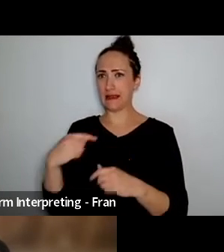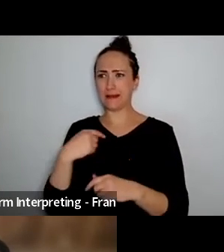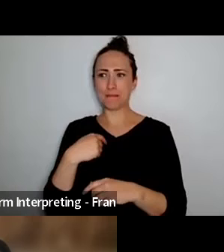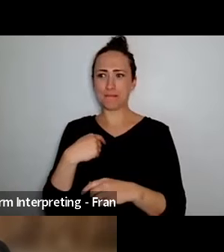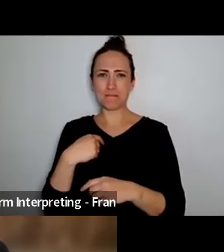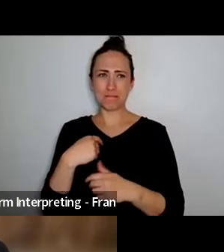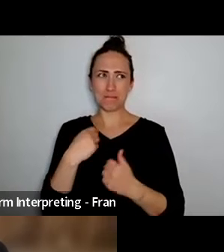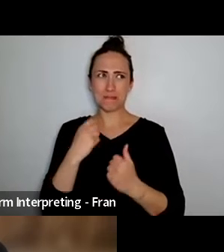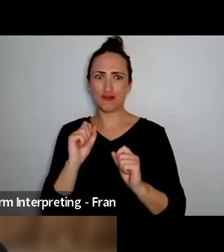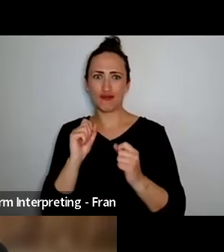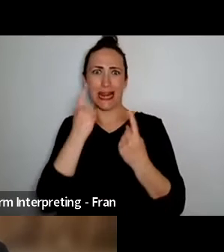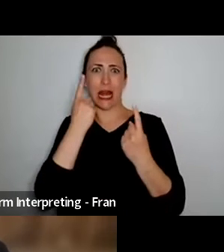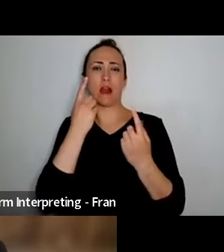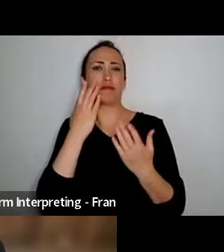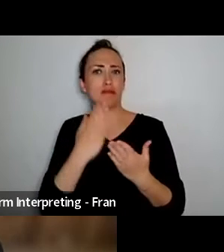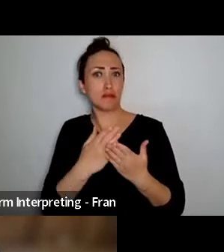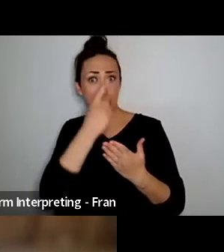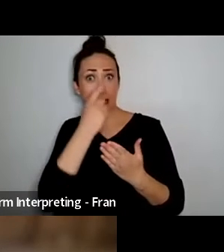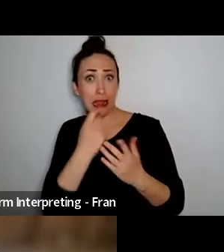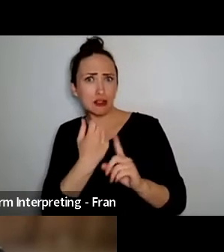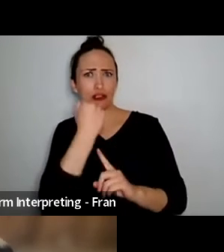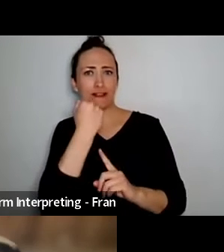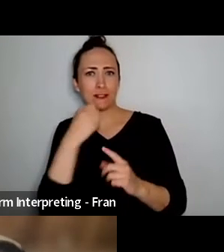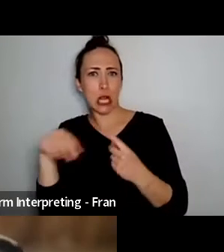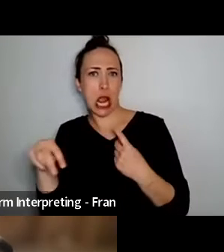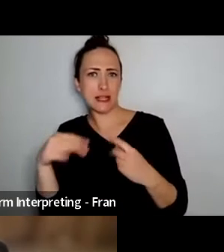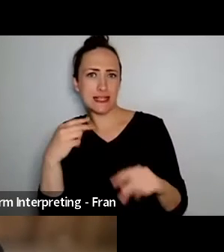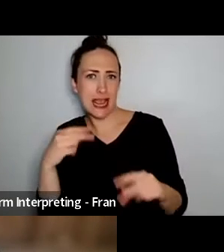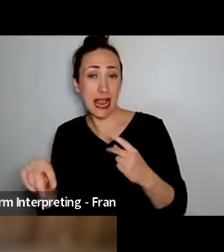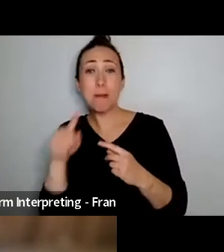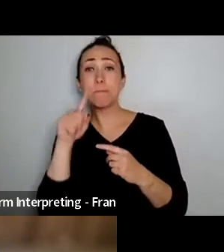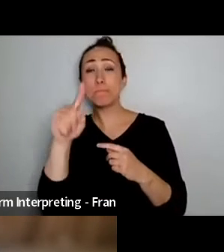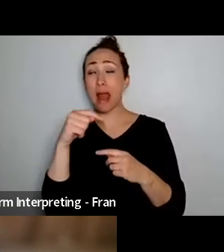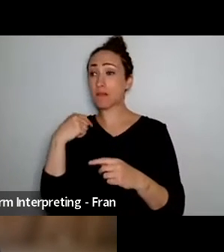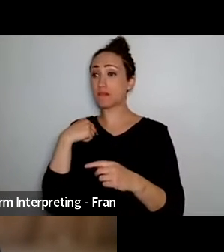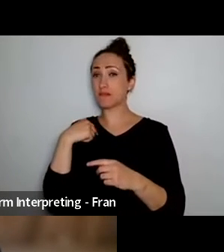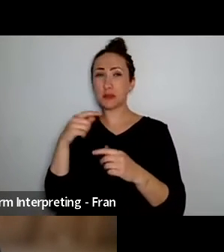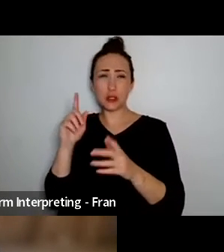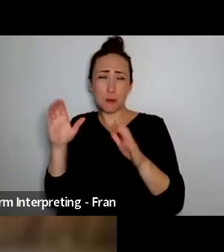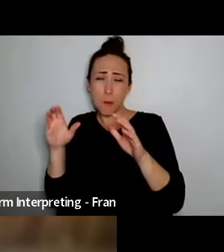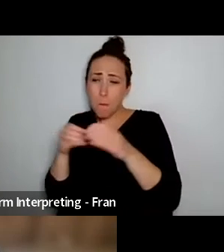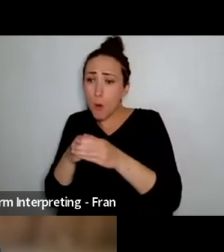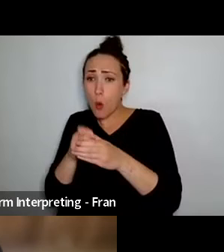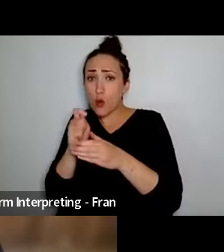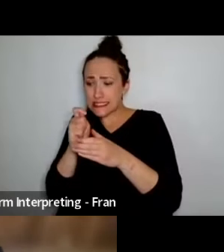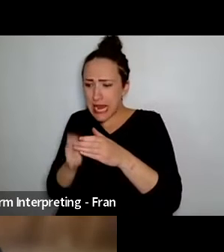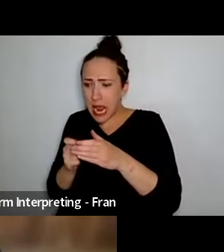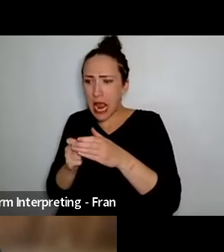as a young lad dancing but thankfully through my career I've had some really great mentors teachers